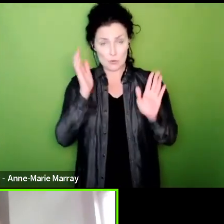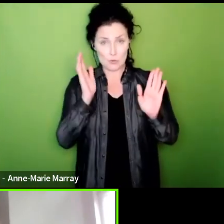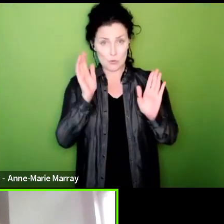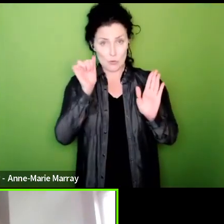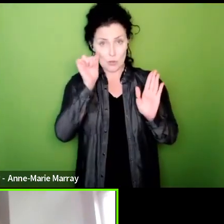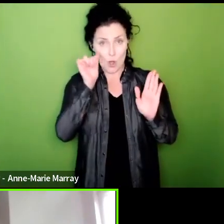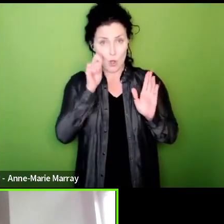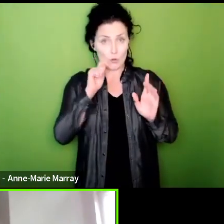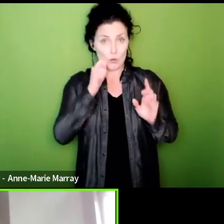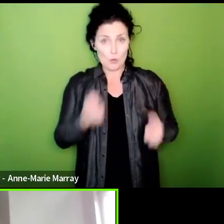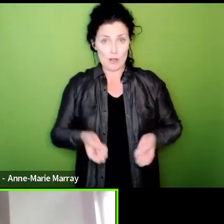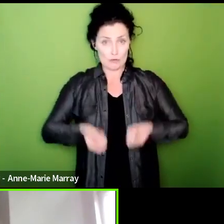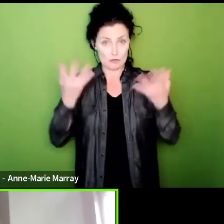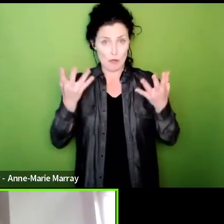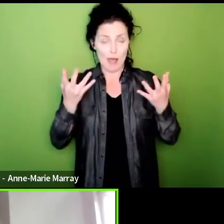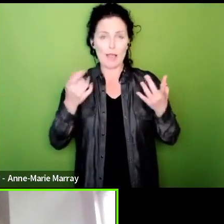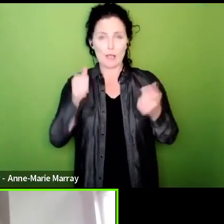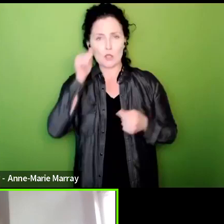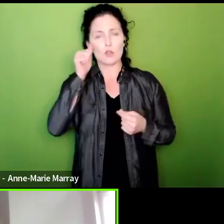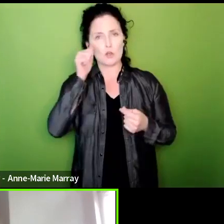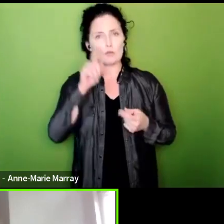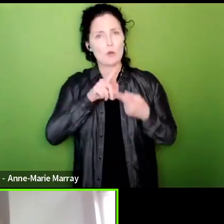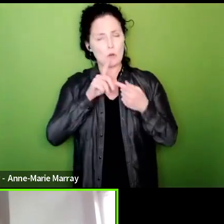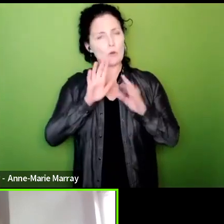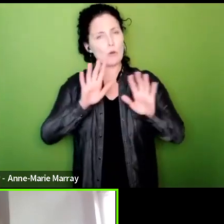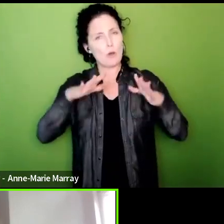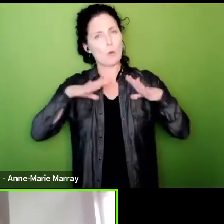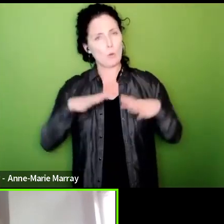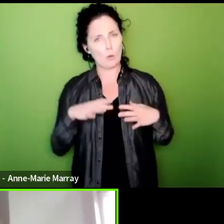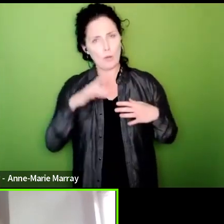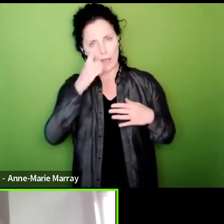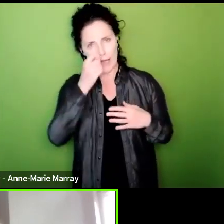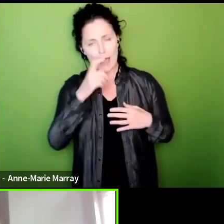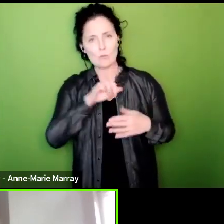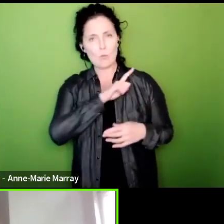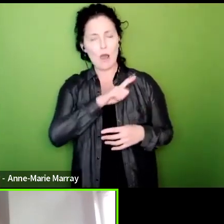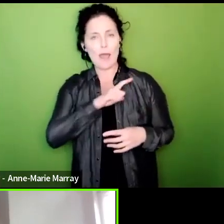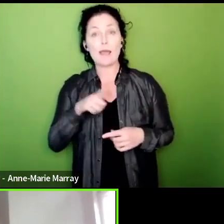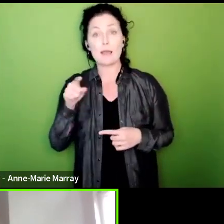to play your part it is doing so in the knowledge that all of us out together particularly with